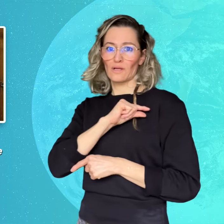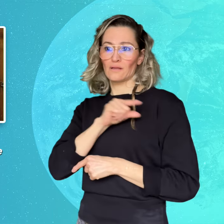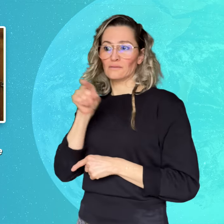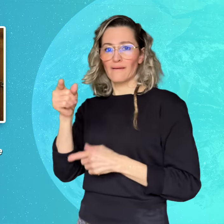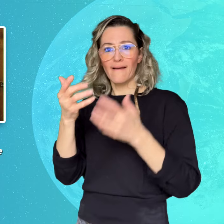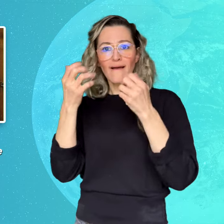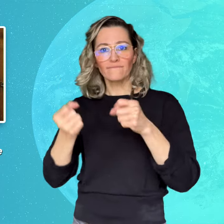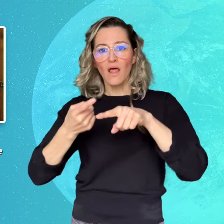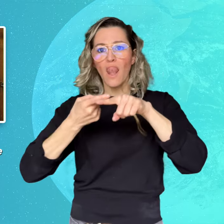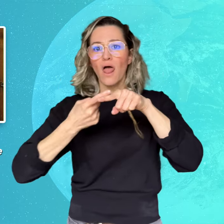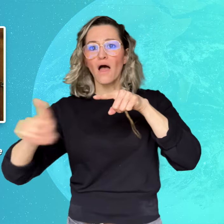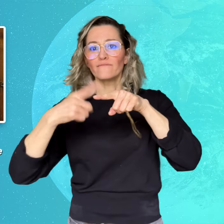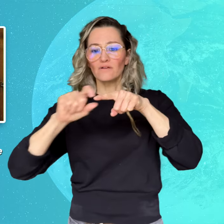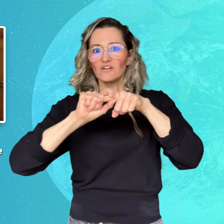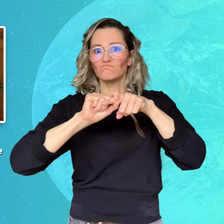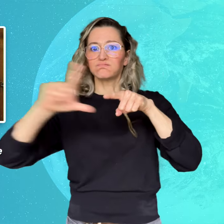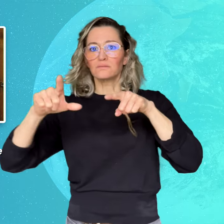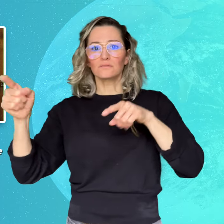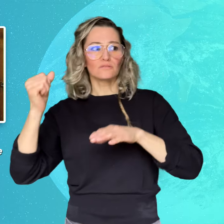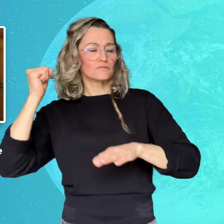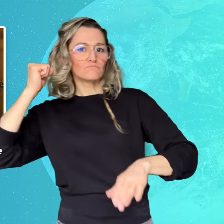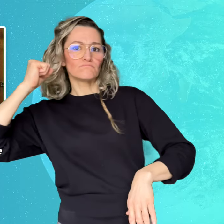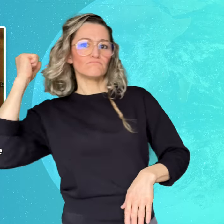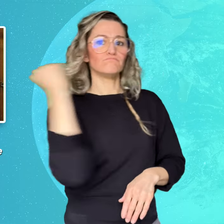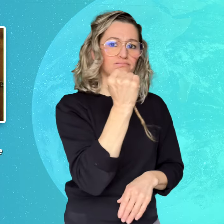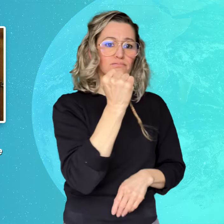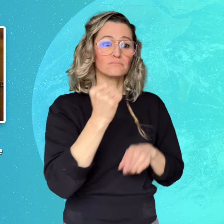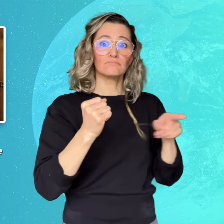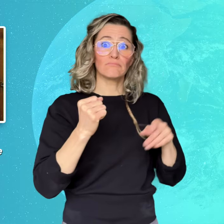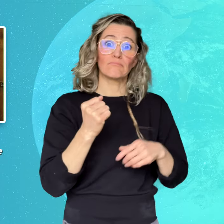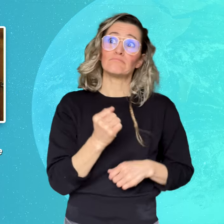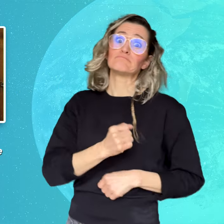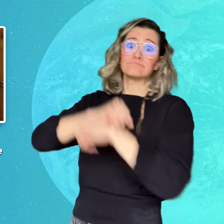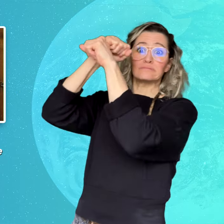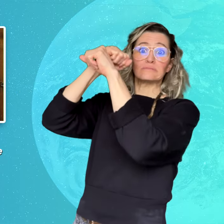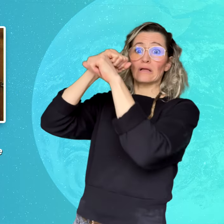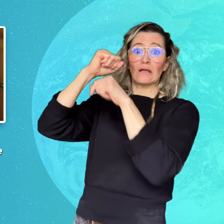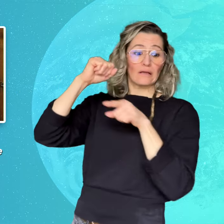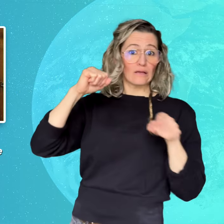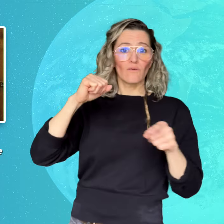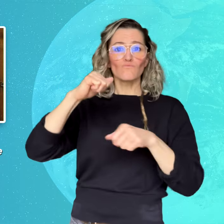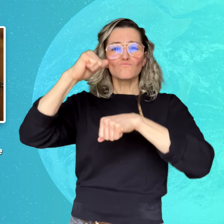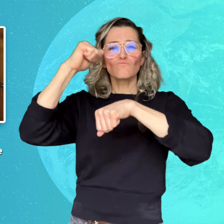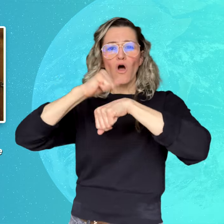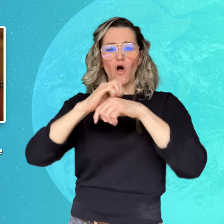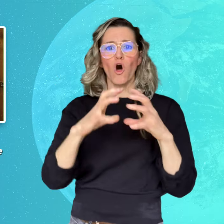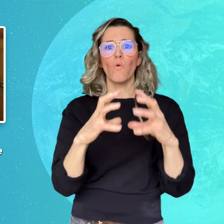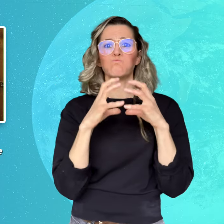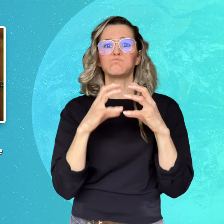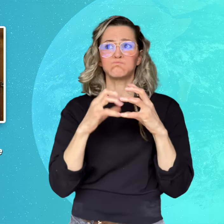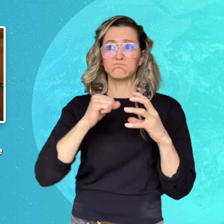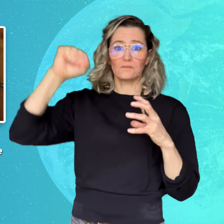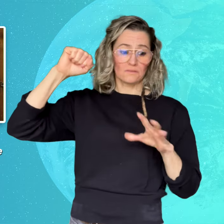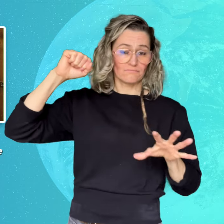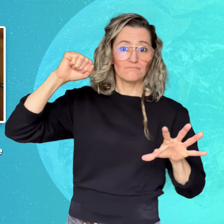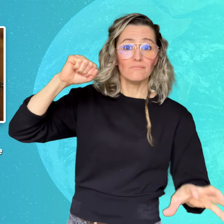in self-defense and struck Whitaker in the head with a rock.